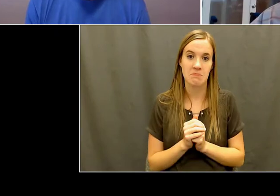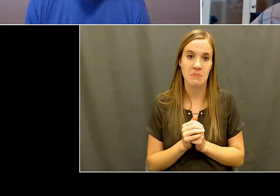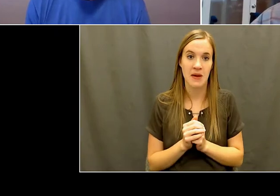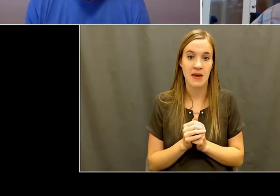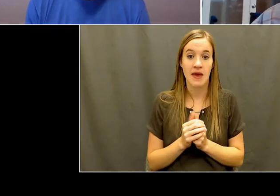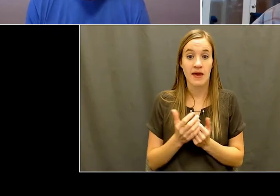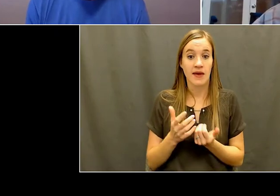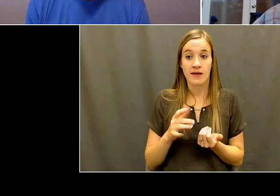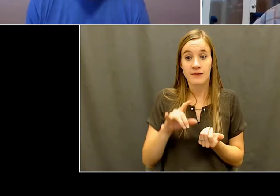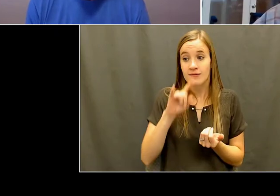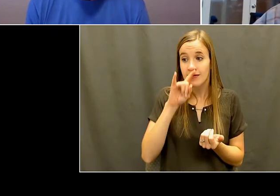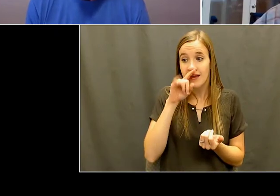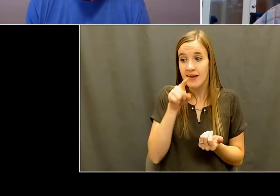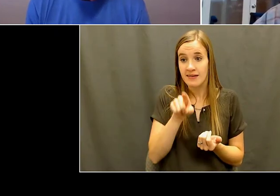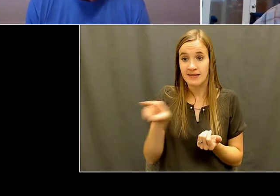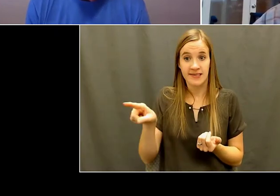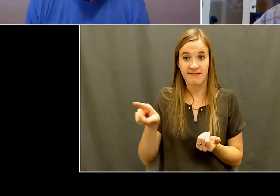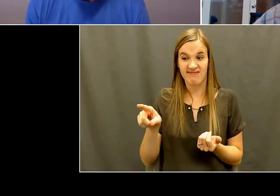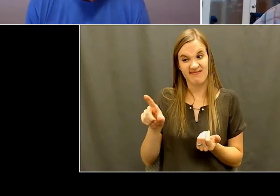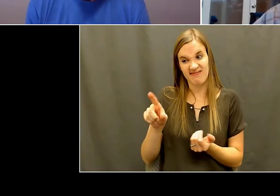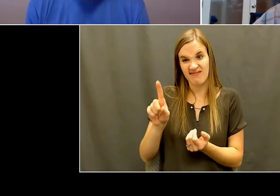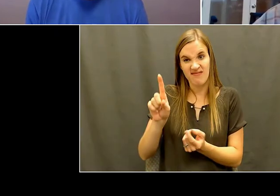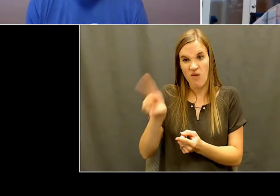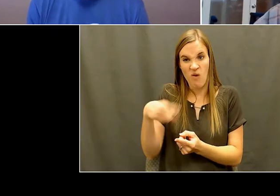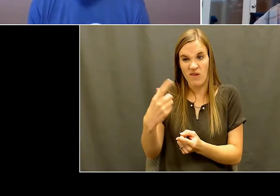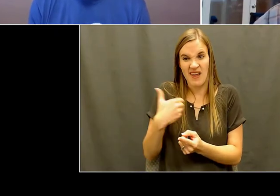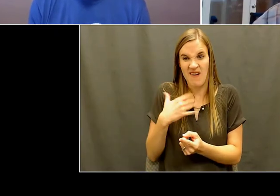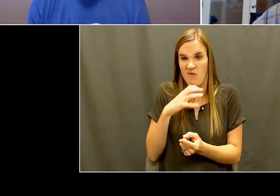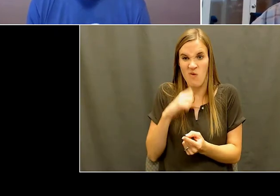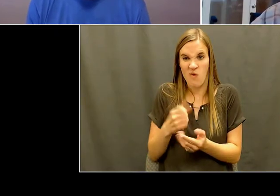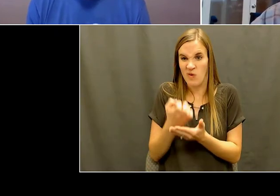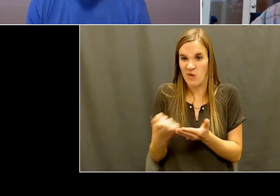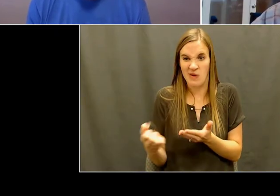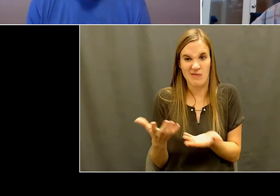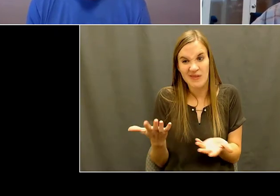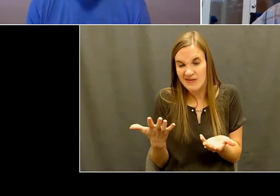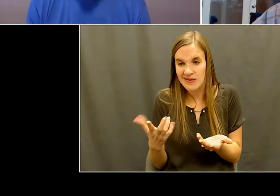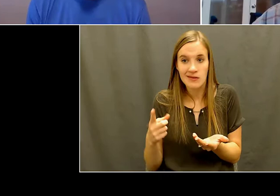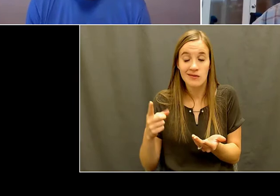it's just go go as hard as you can. And that was a big part